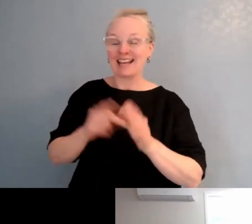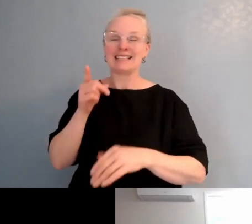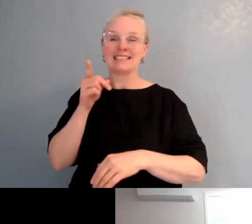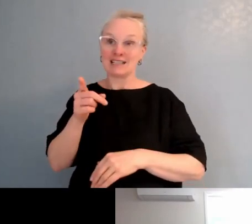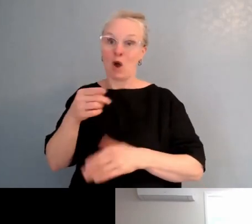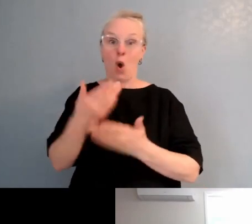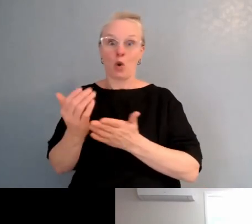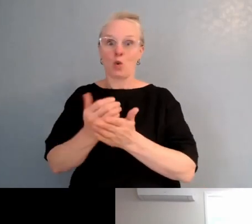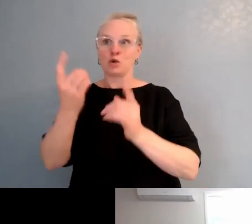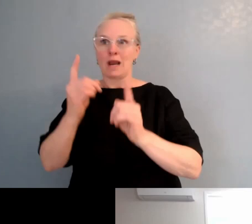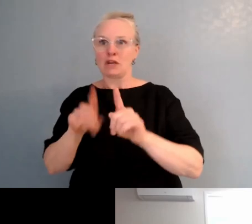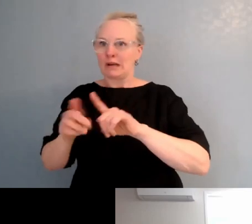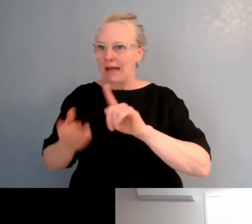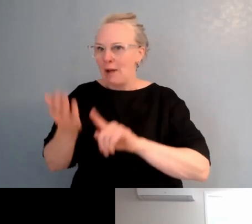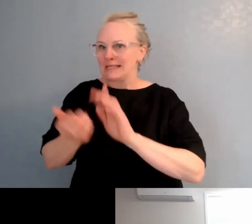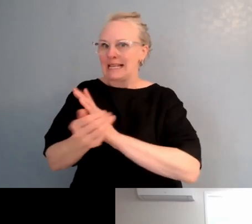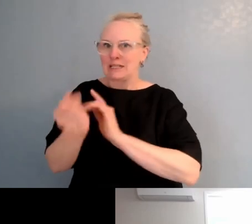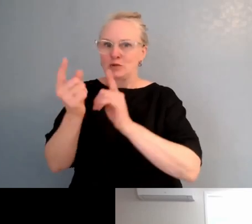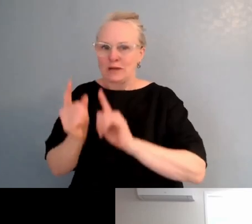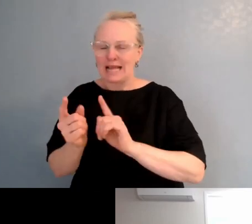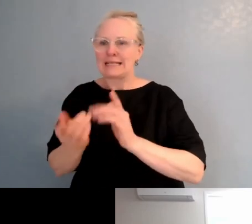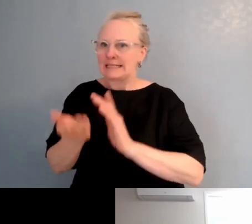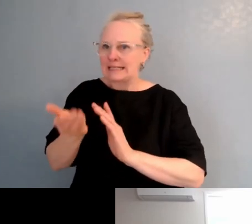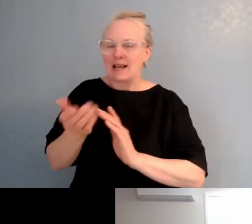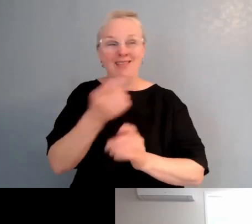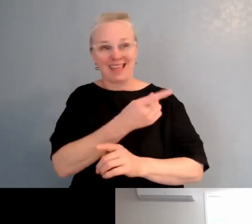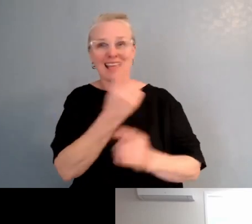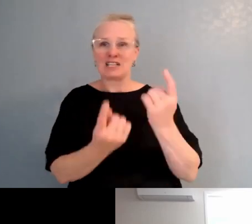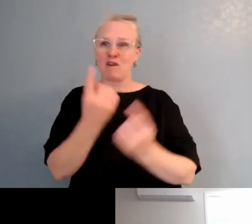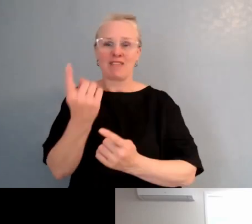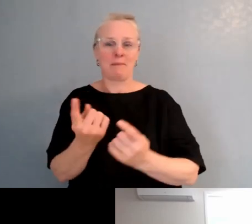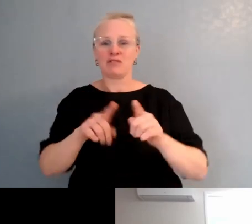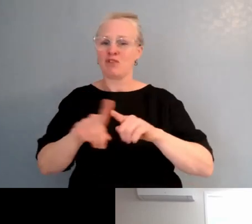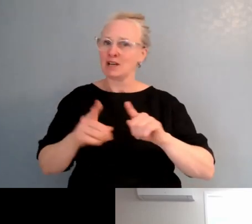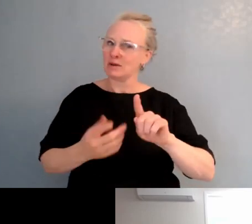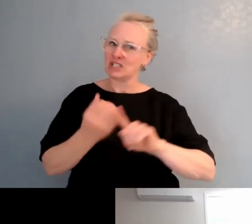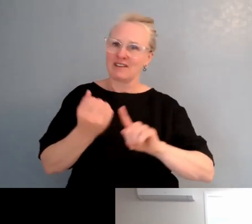But yeah, I think it's just a multifaceted approach, really in terms of that. They've all got goals around different aspects